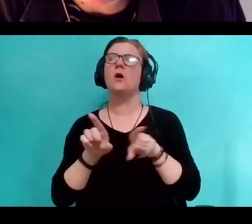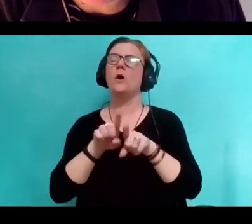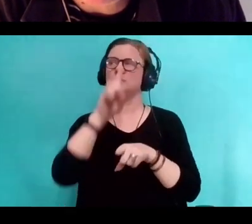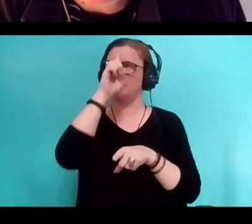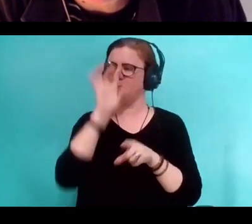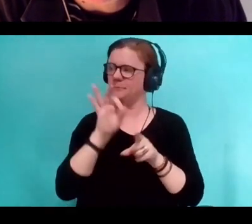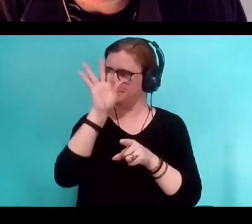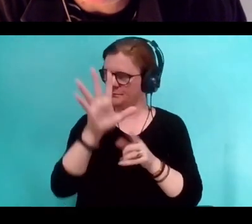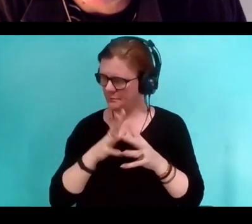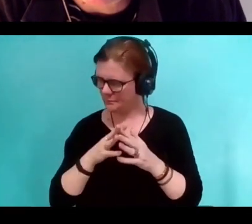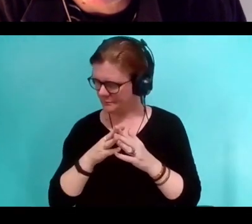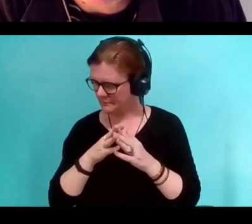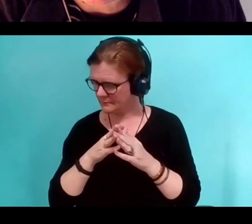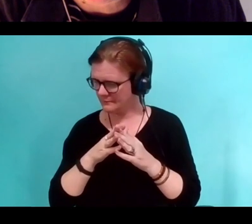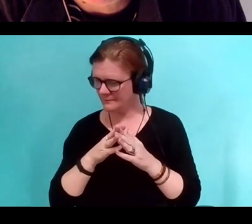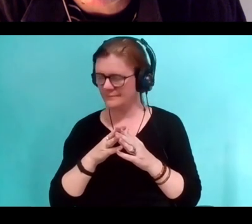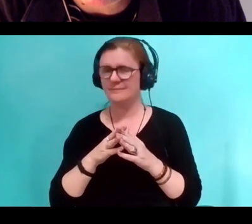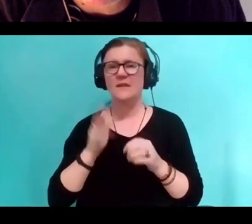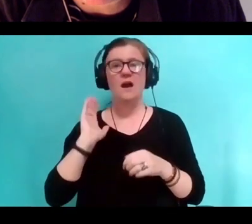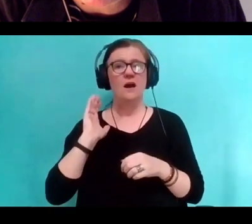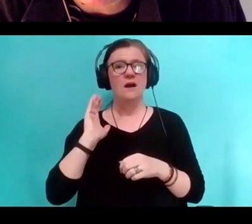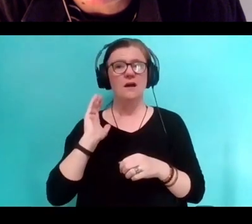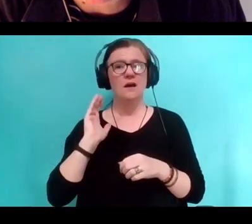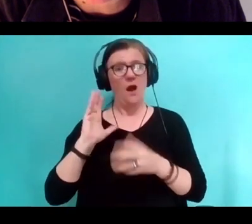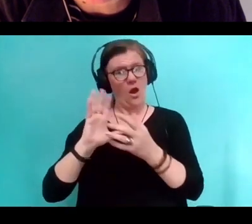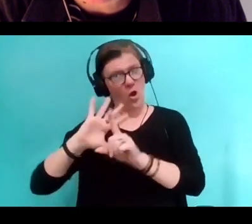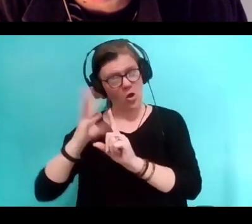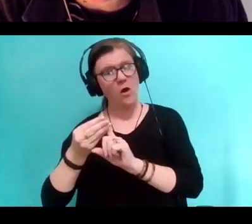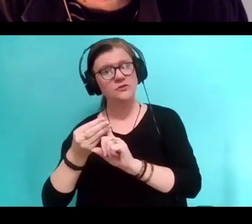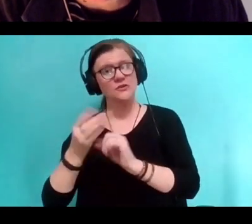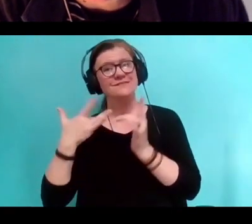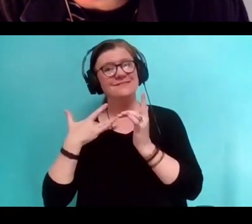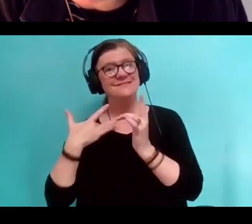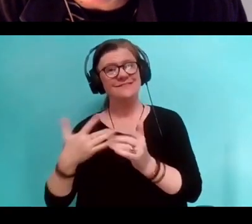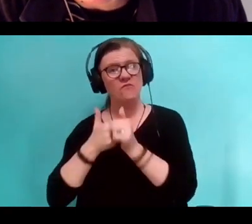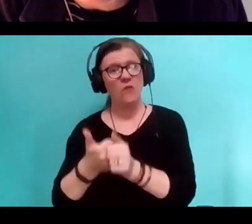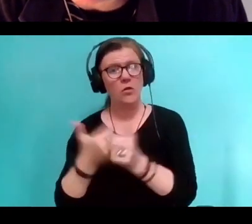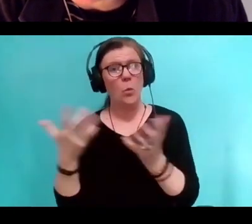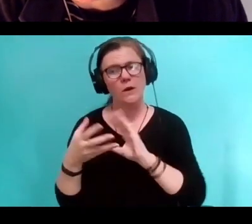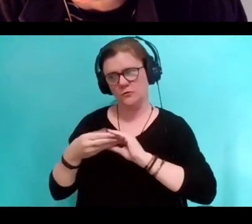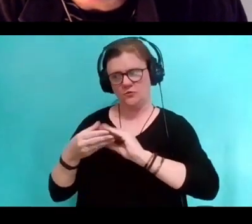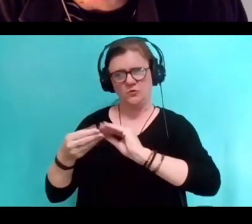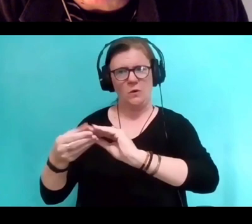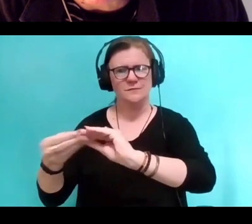how a culture is based on stories. And we can see this in creation myths.